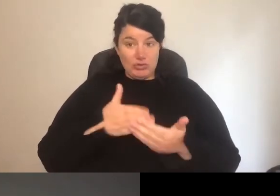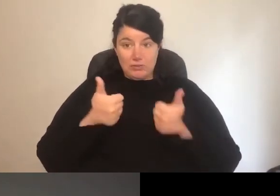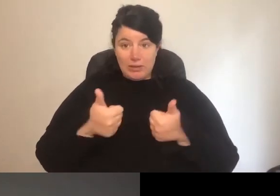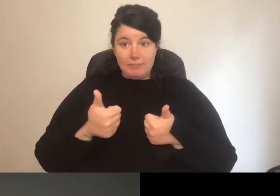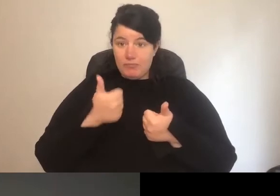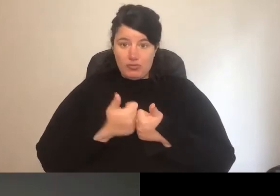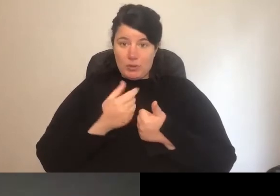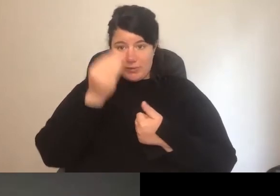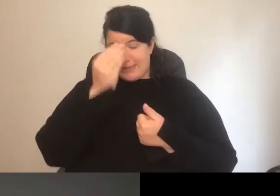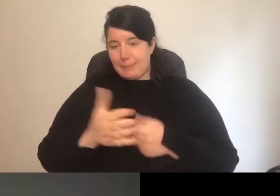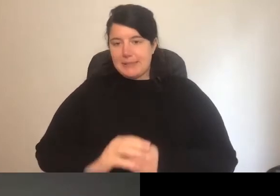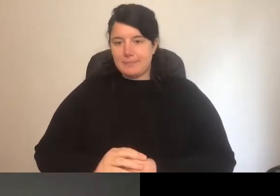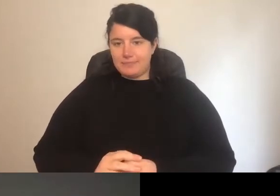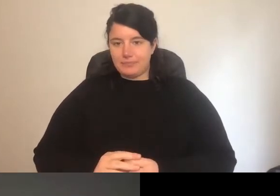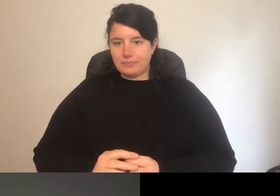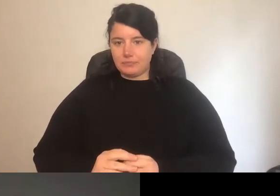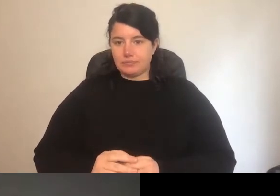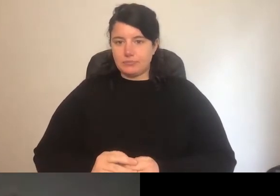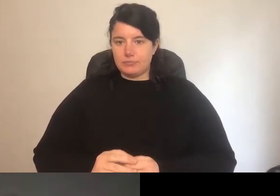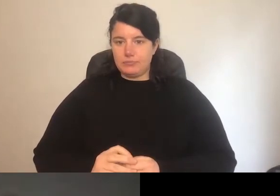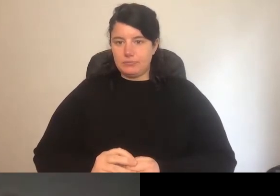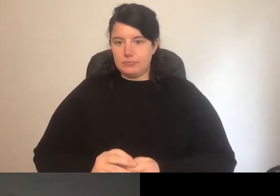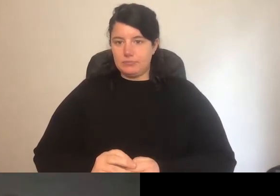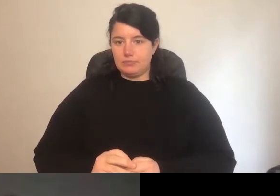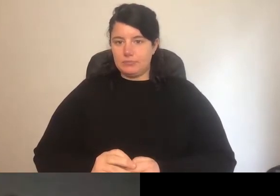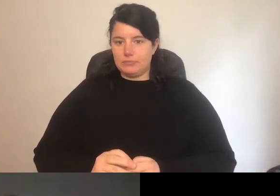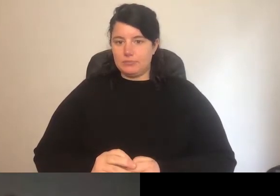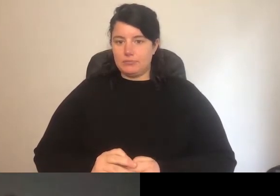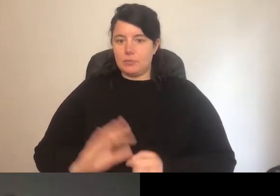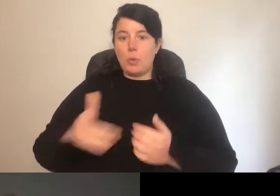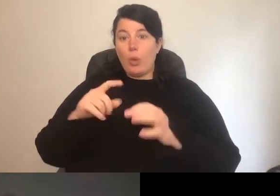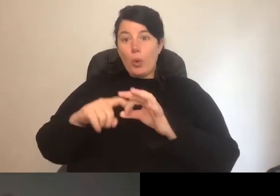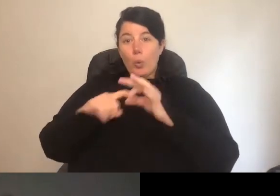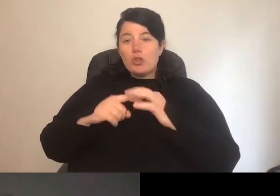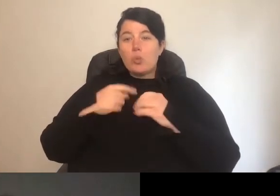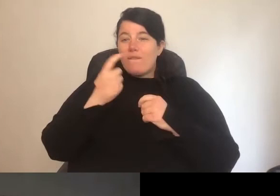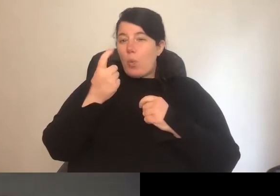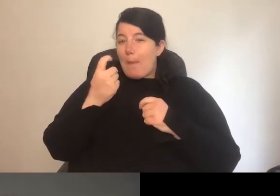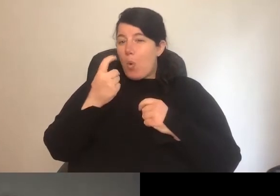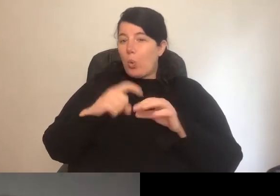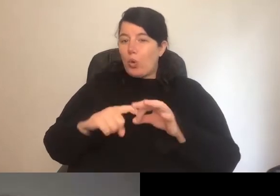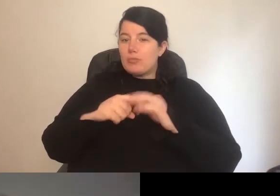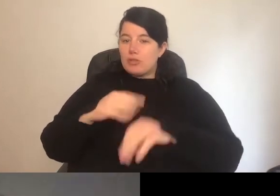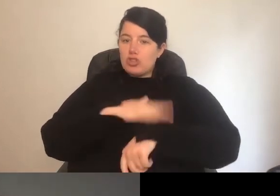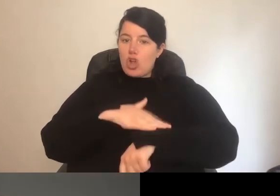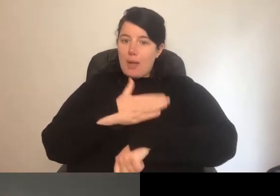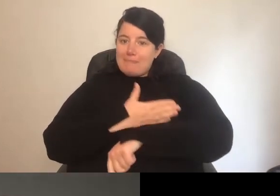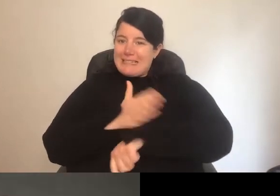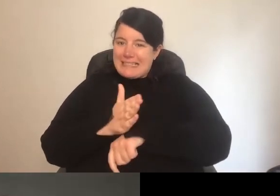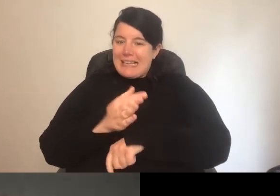Great tips, actually. All the questions coming through are really great. We'll take one more I think because we're running a little out of time. But